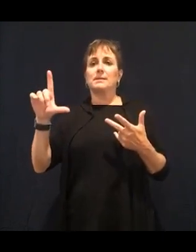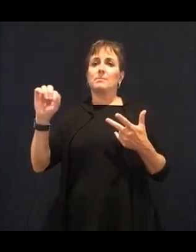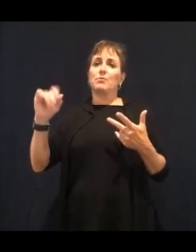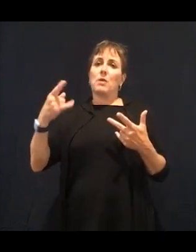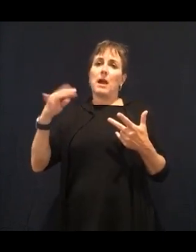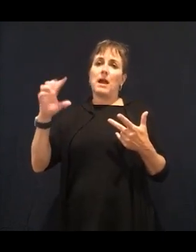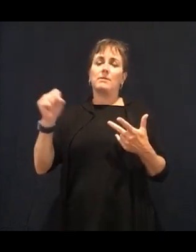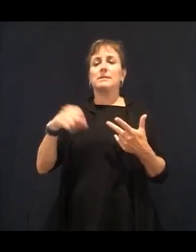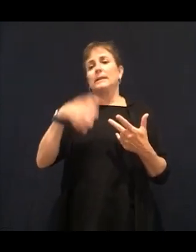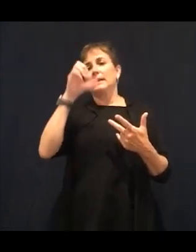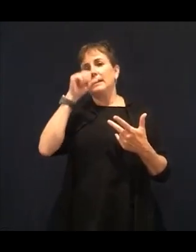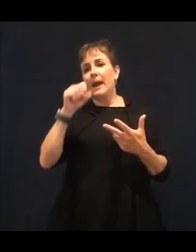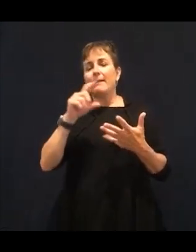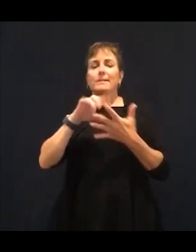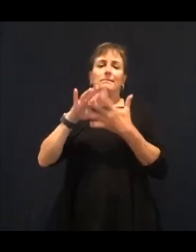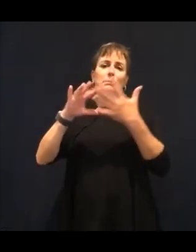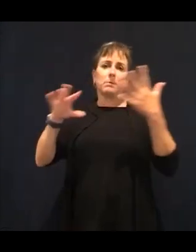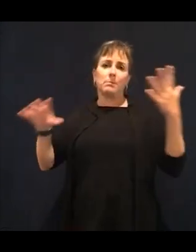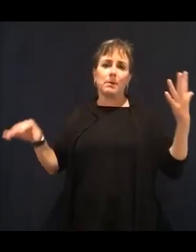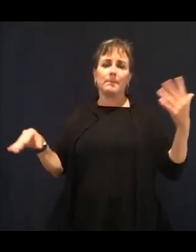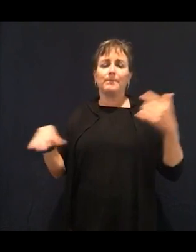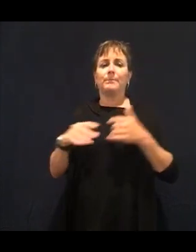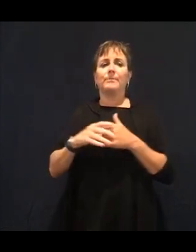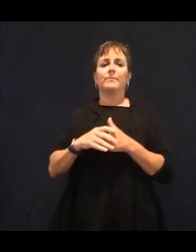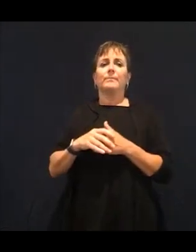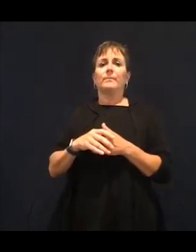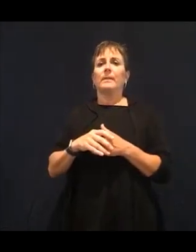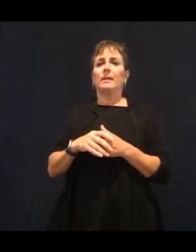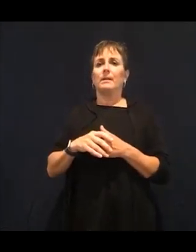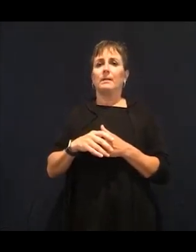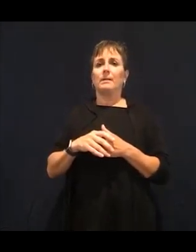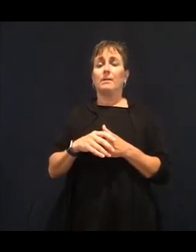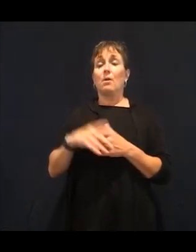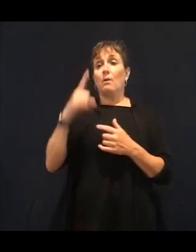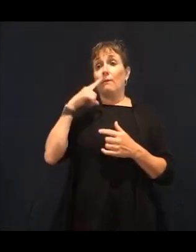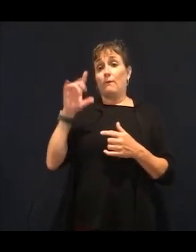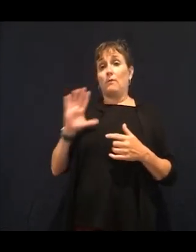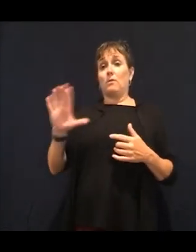And this is a vitamin most people won't talk about so much